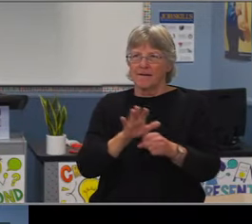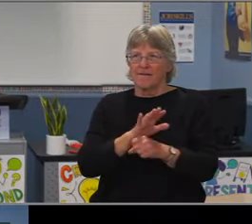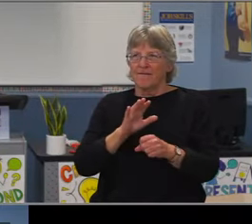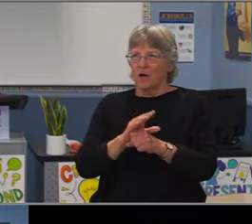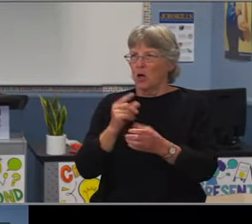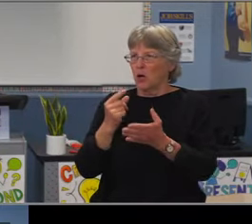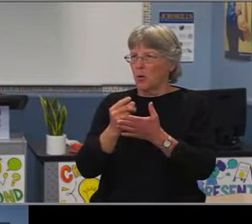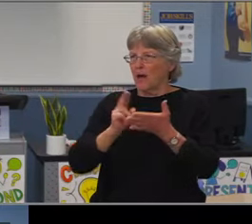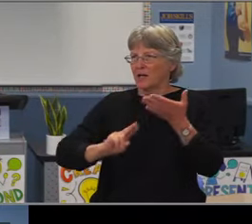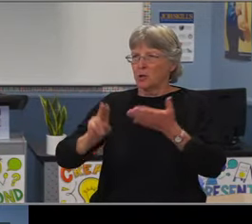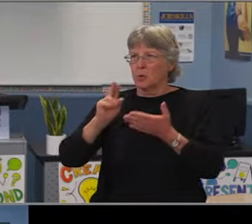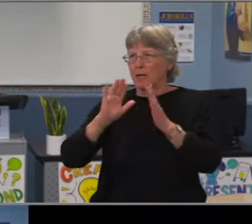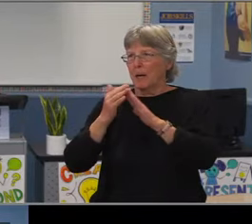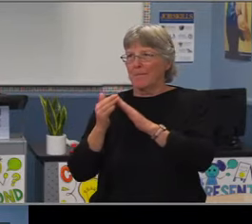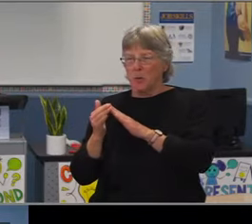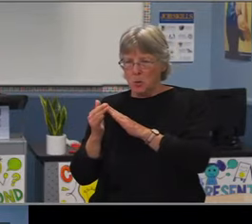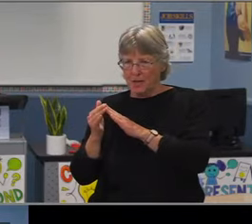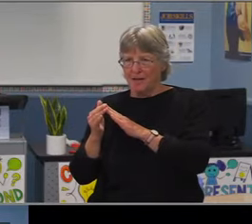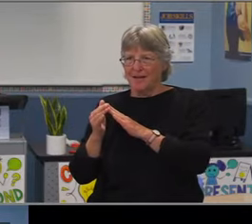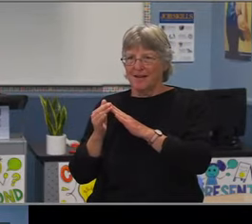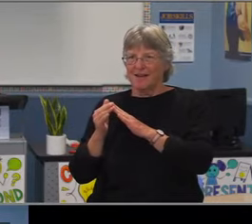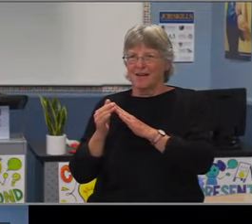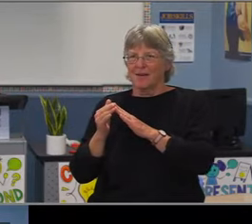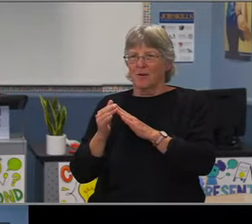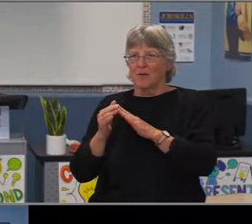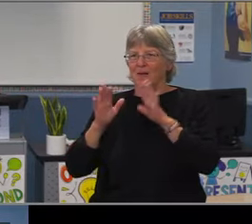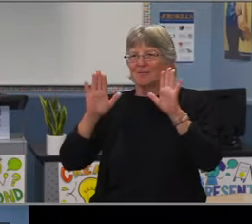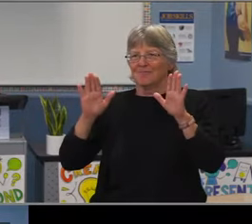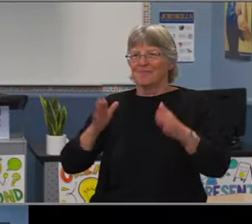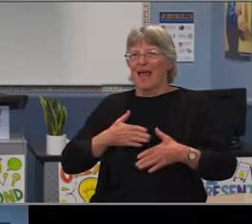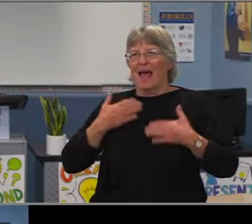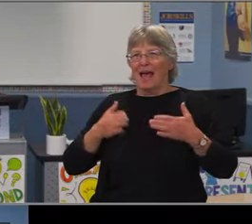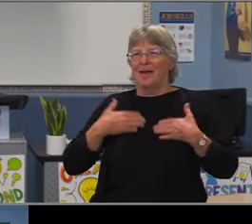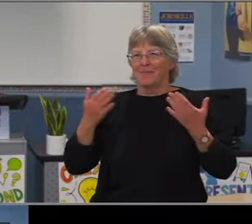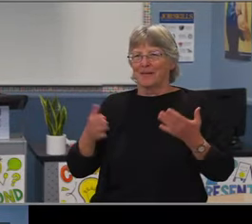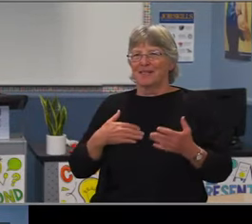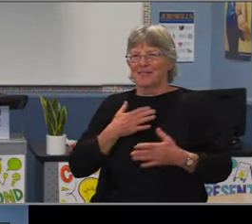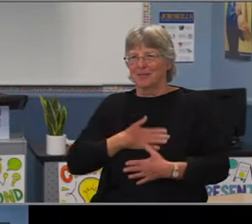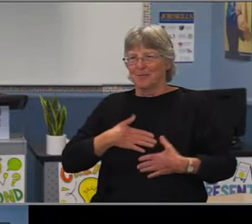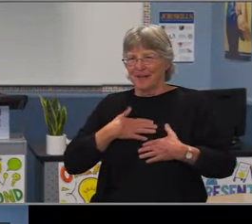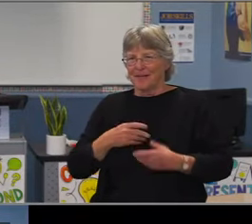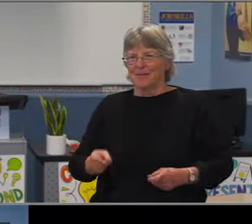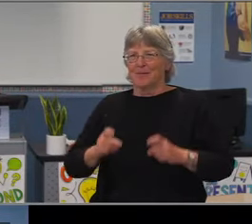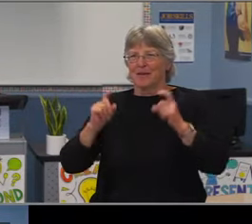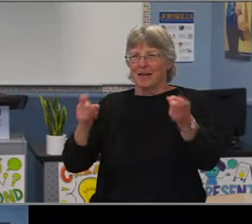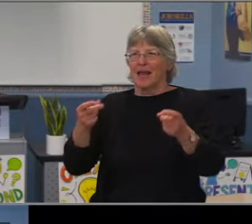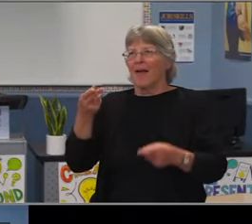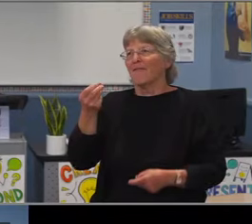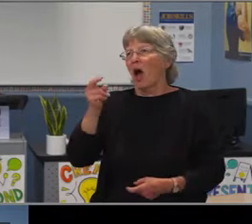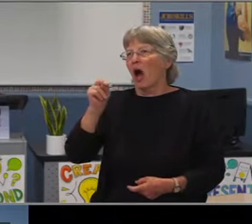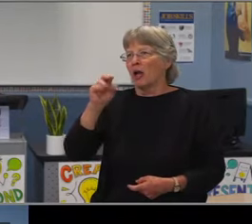and your lifelong dedication to students. And in particular students in the math collaborative is deeply appreciate.